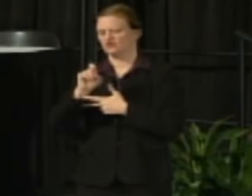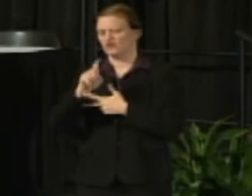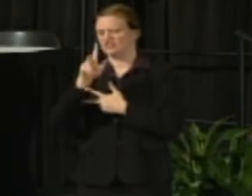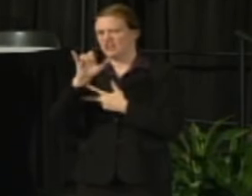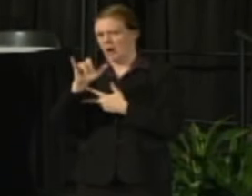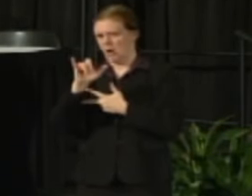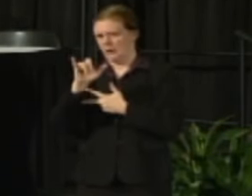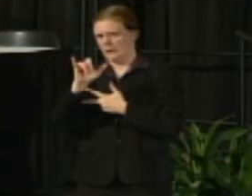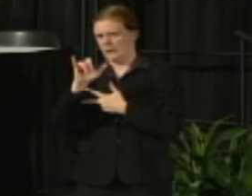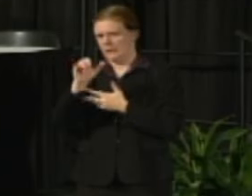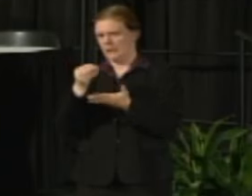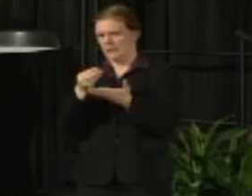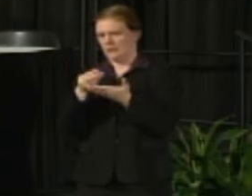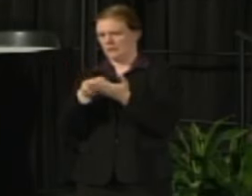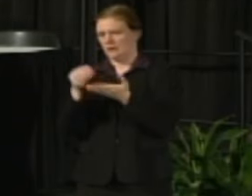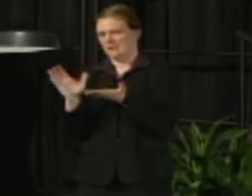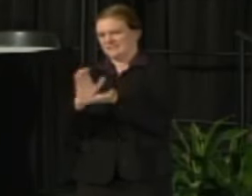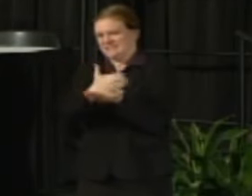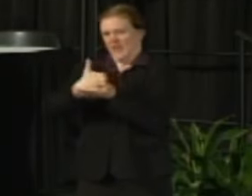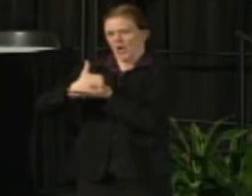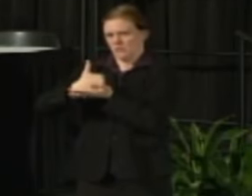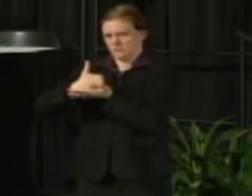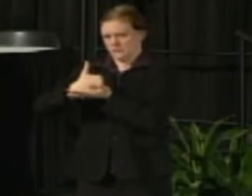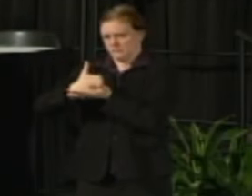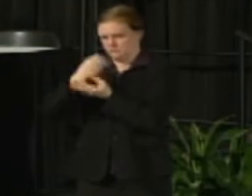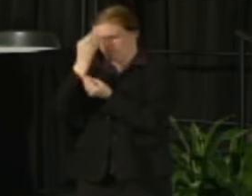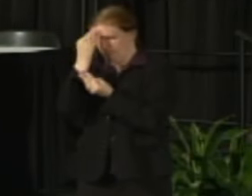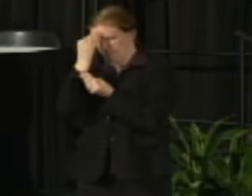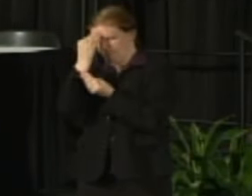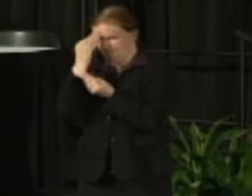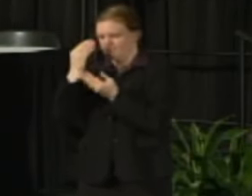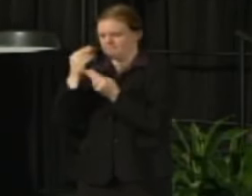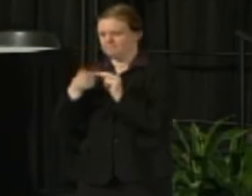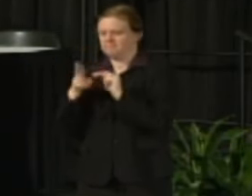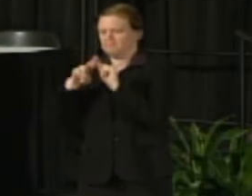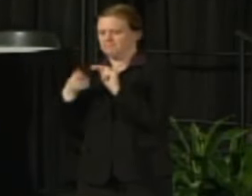So this is where vice chancellors can consider some circumstances to be essential.